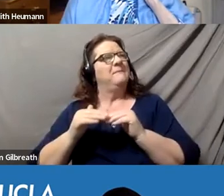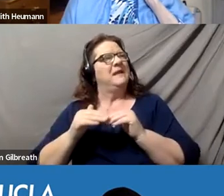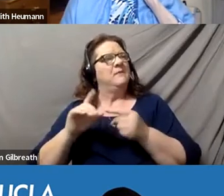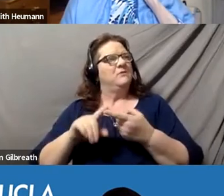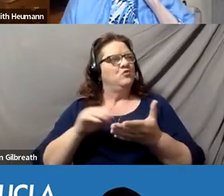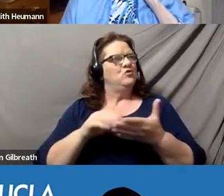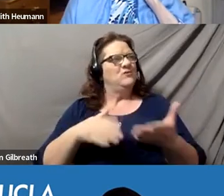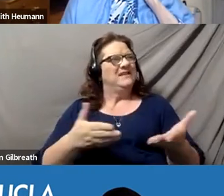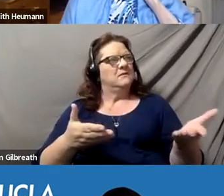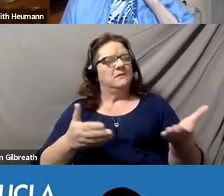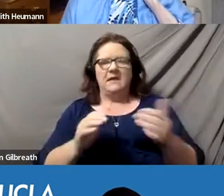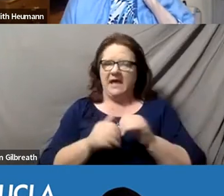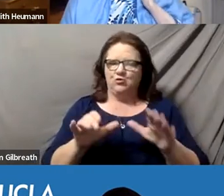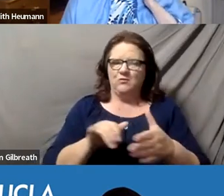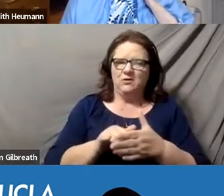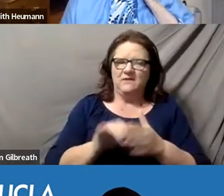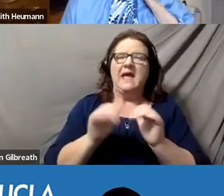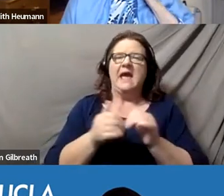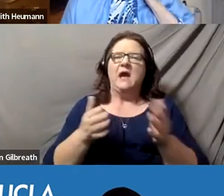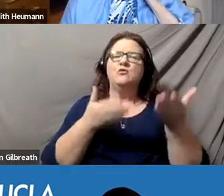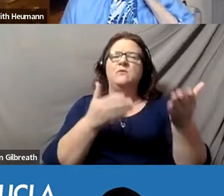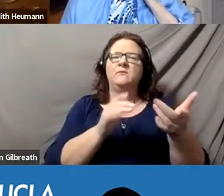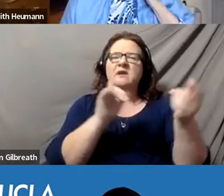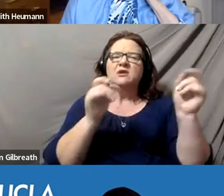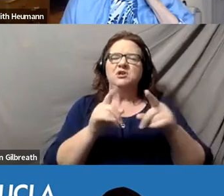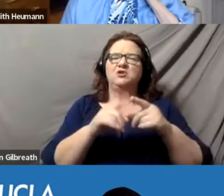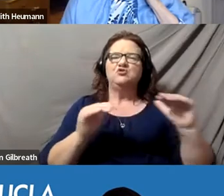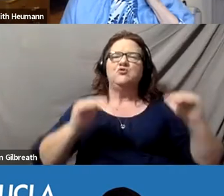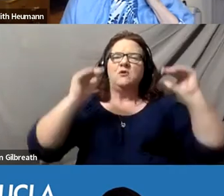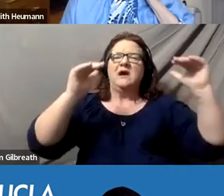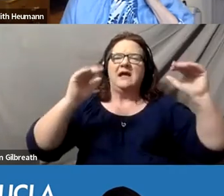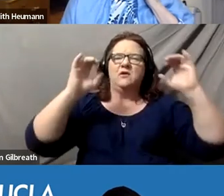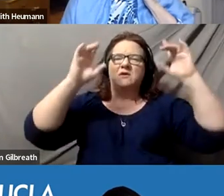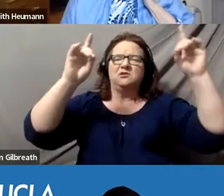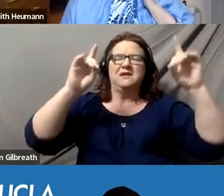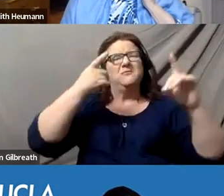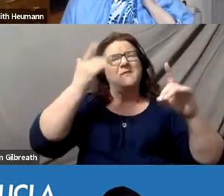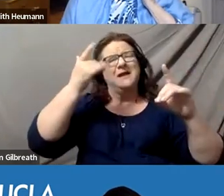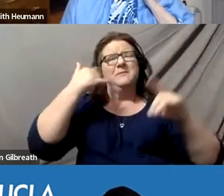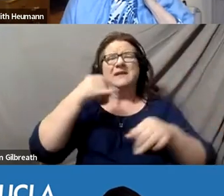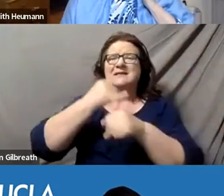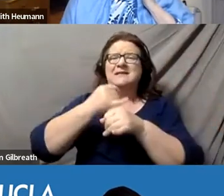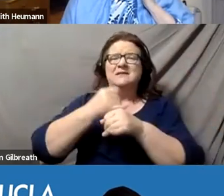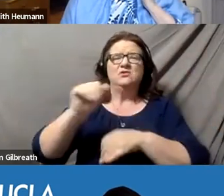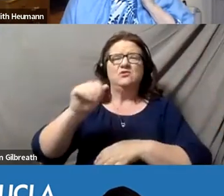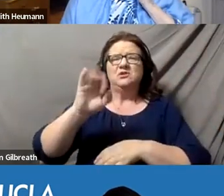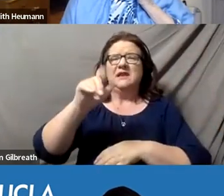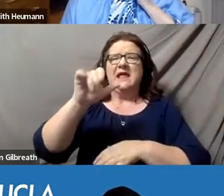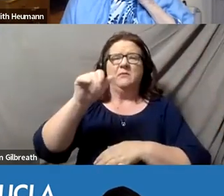How do we bring change to higher ed when institutional ableism is so deeply entrenched in every fiber of its being?